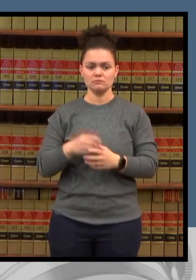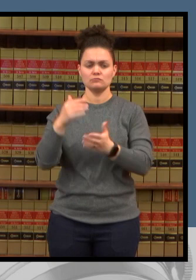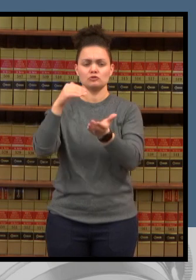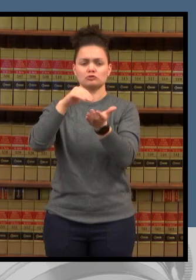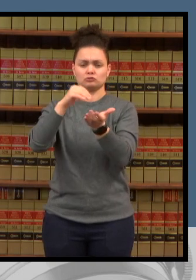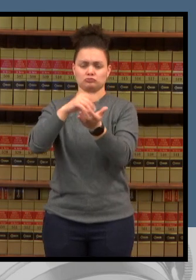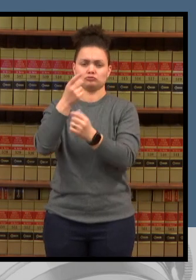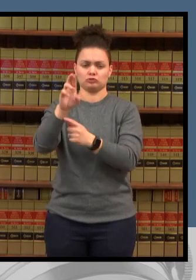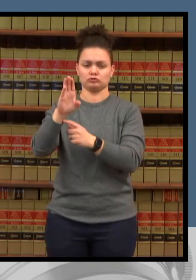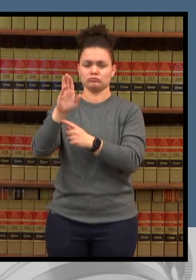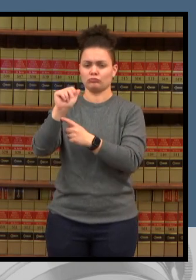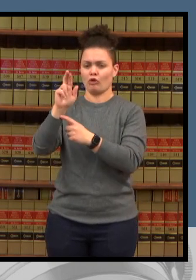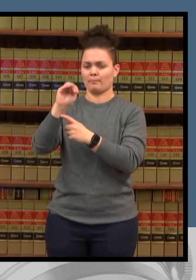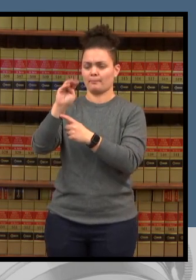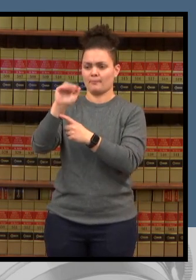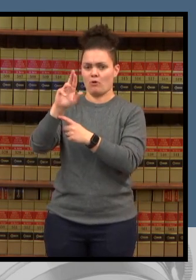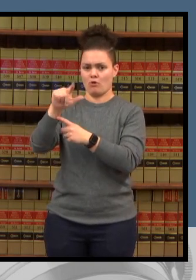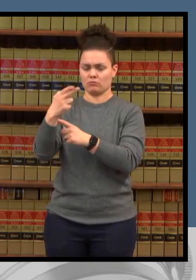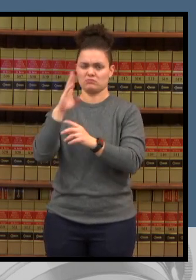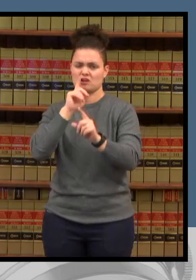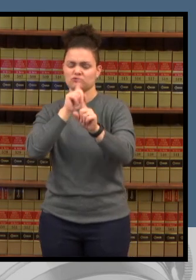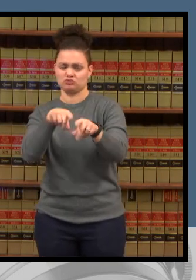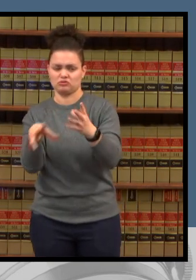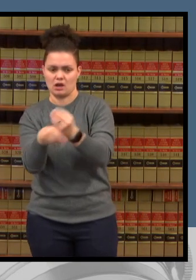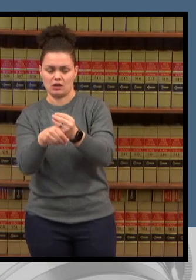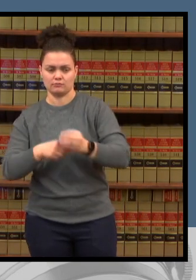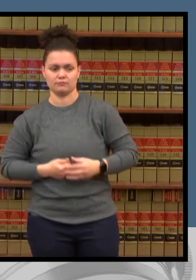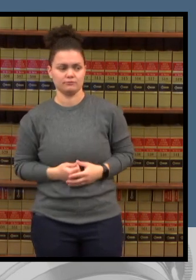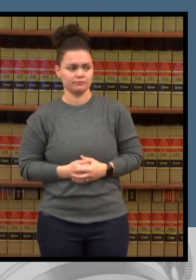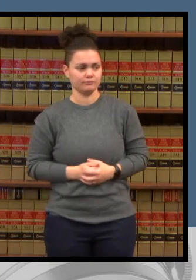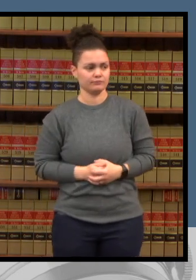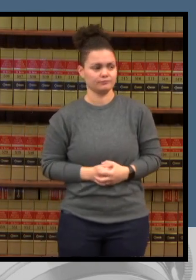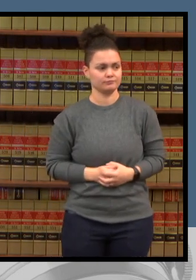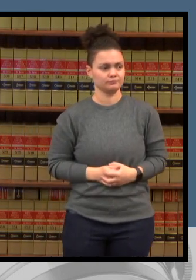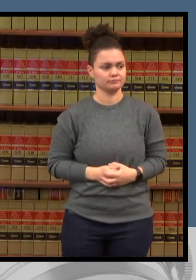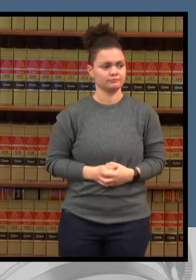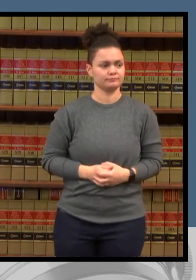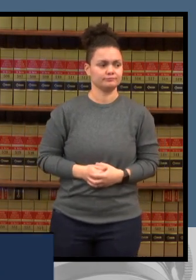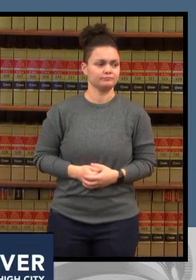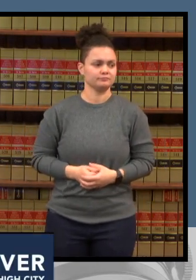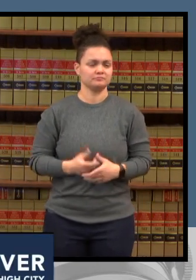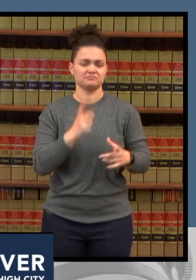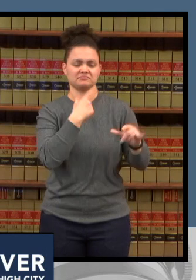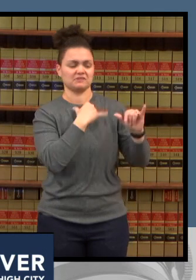yeah i echo connie's um sentiments i i i would point out that the hospitals and